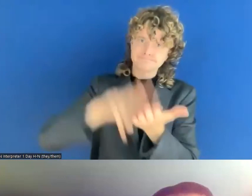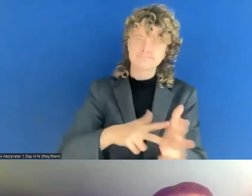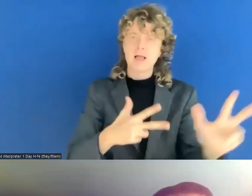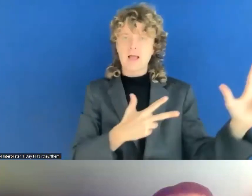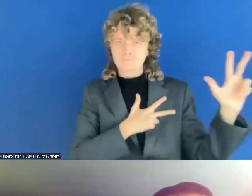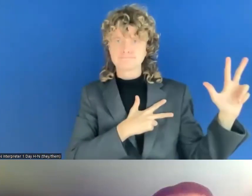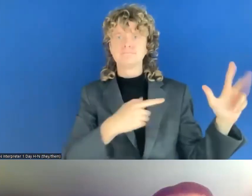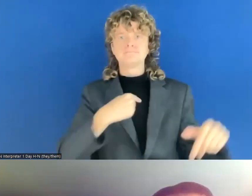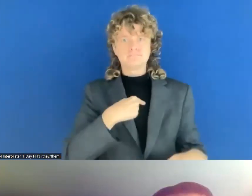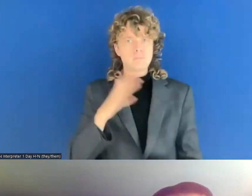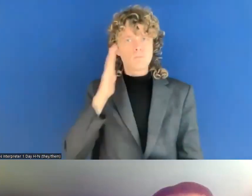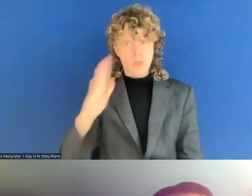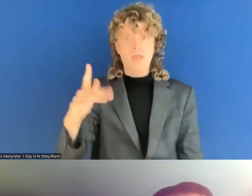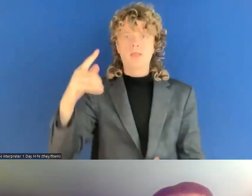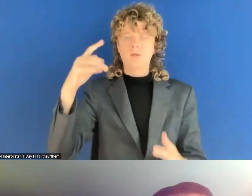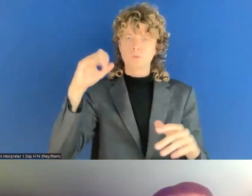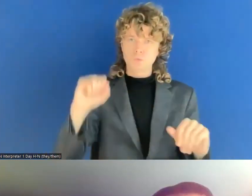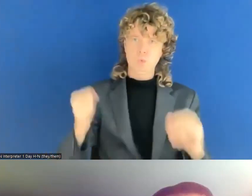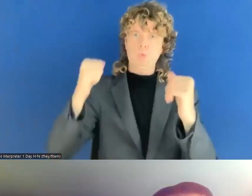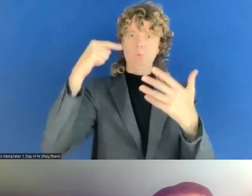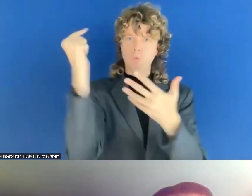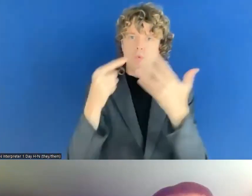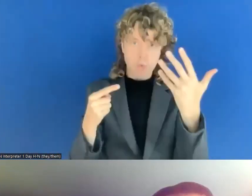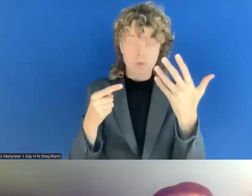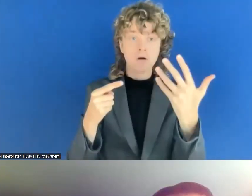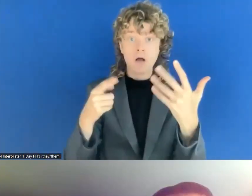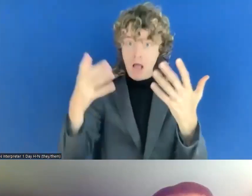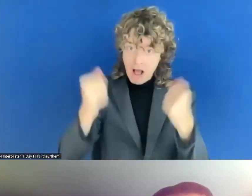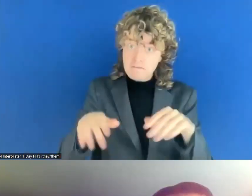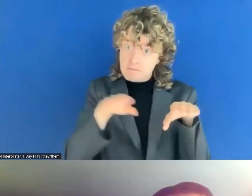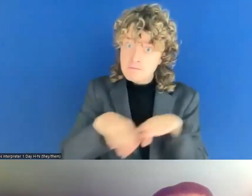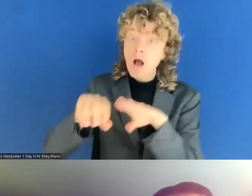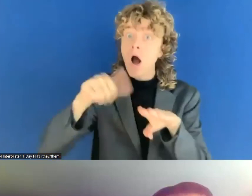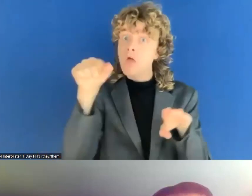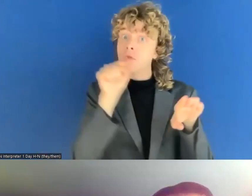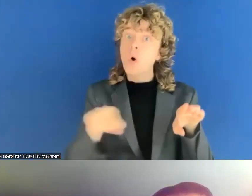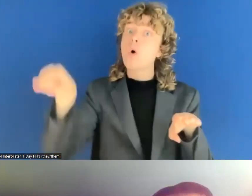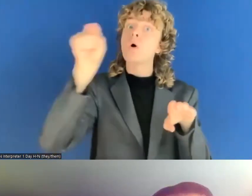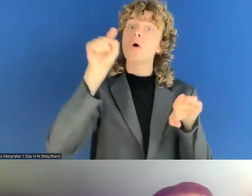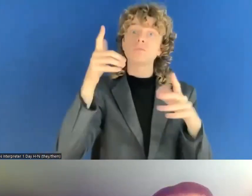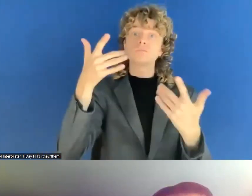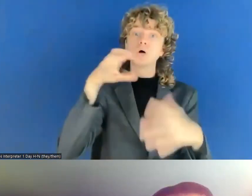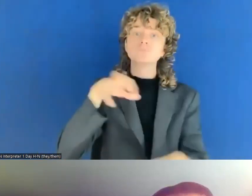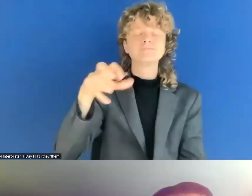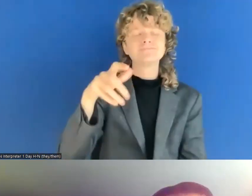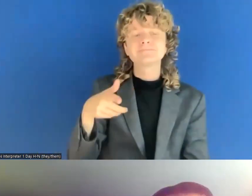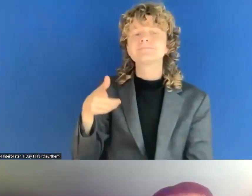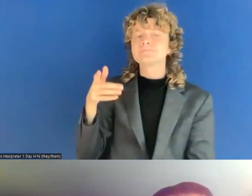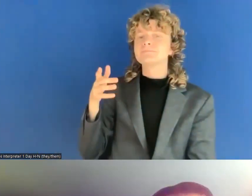accessibility statement, but the answer is yes, in the European in the web accessibility directive, there